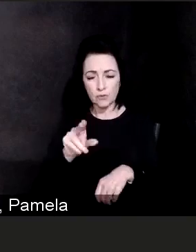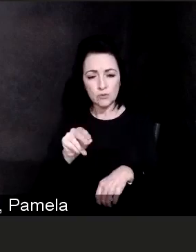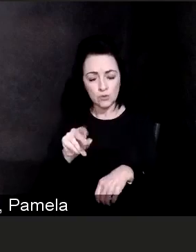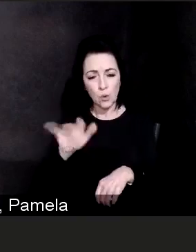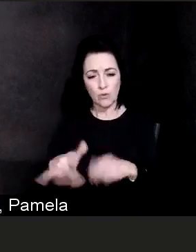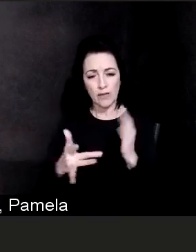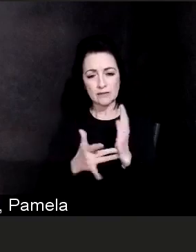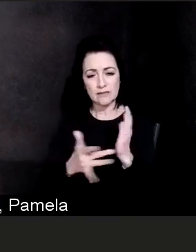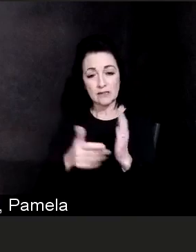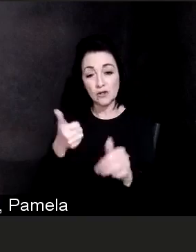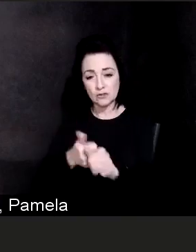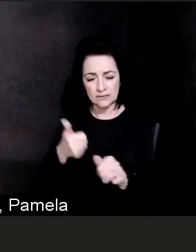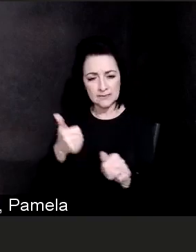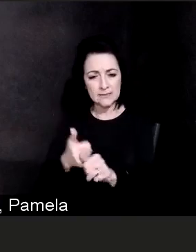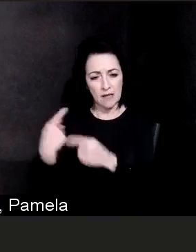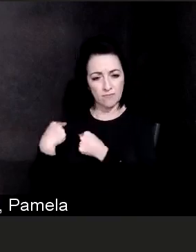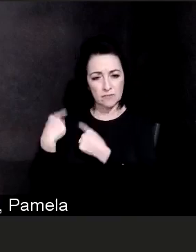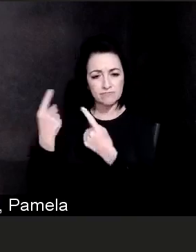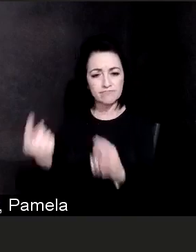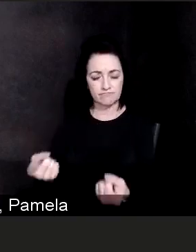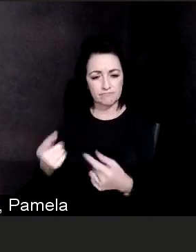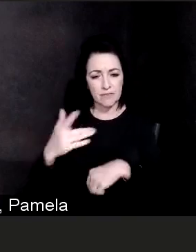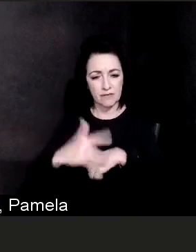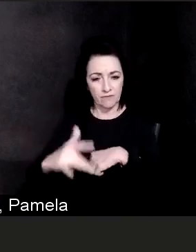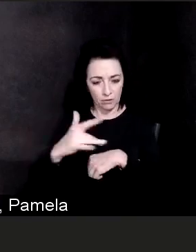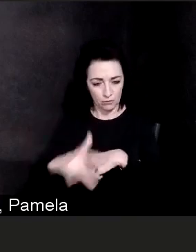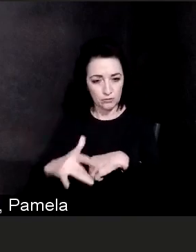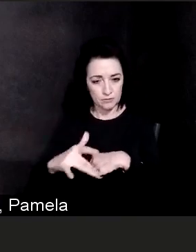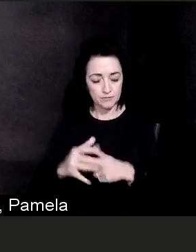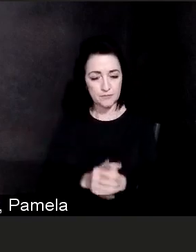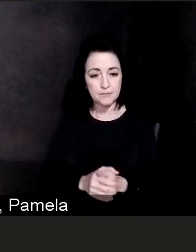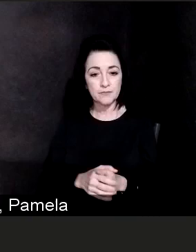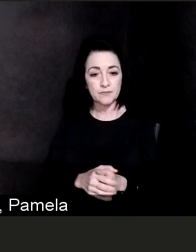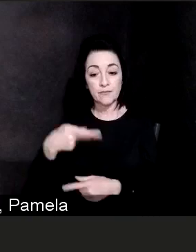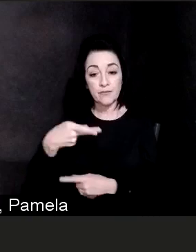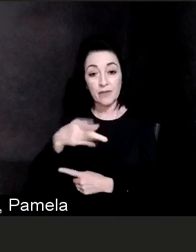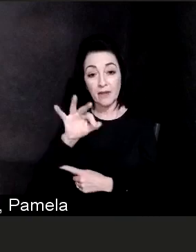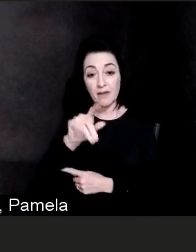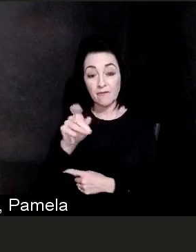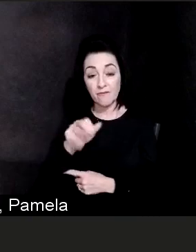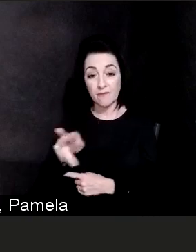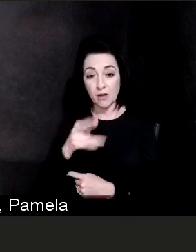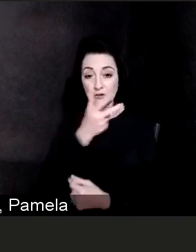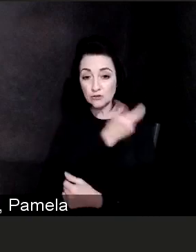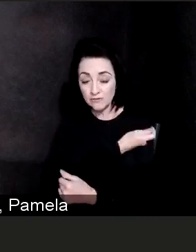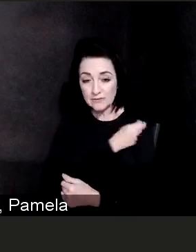so the Pfizer vaccine and the Moderna vaccine are the first two vaccines that are using